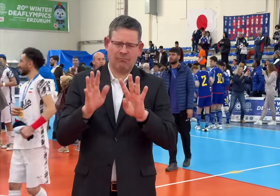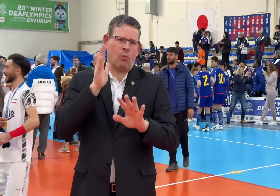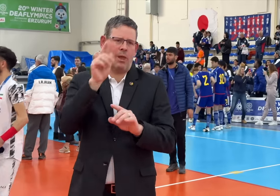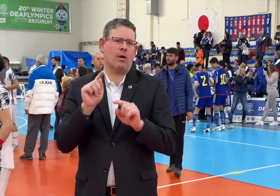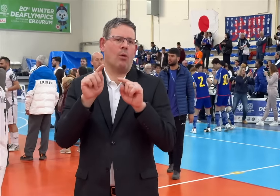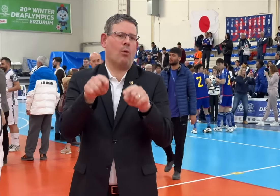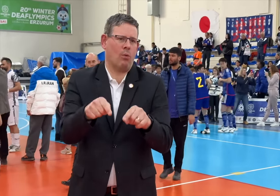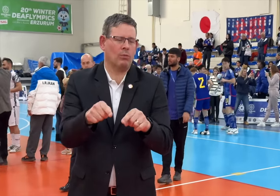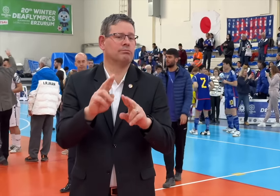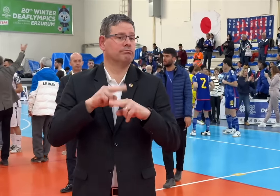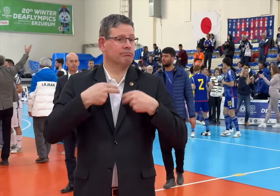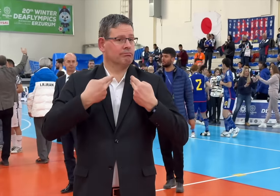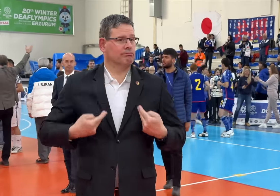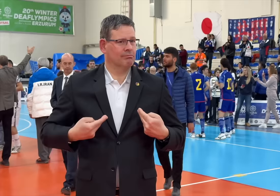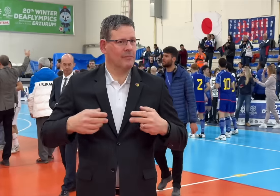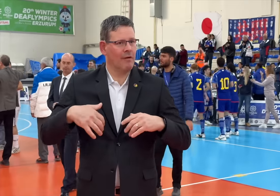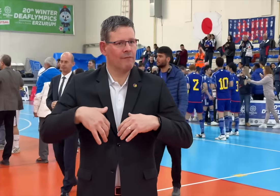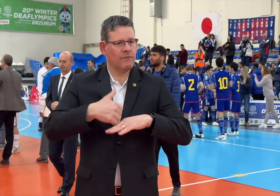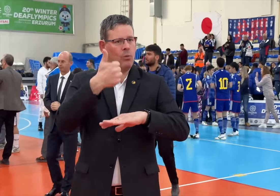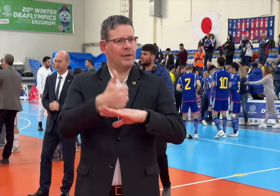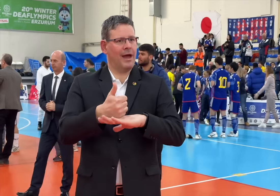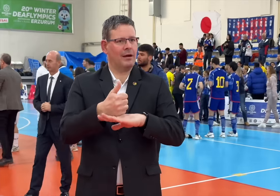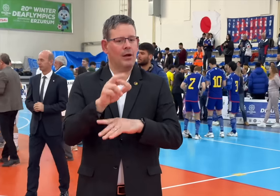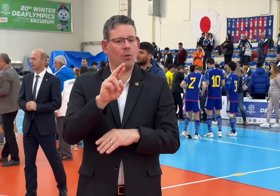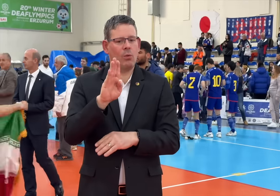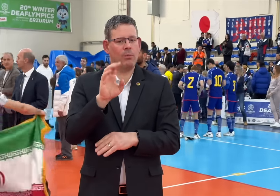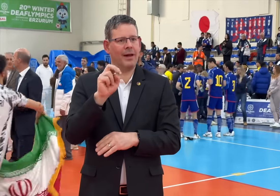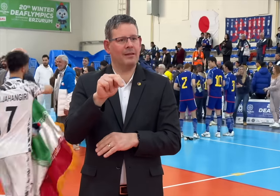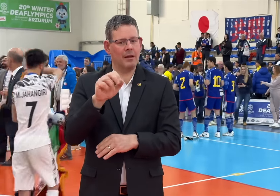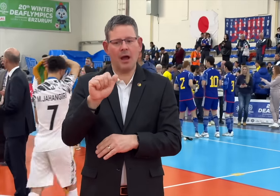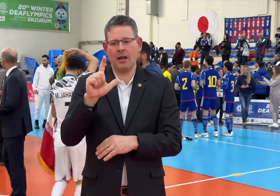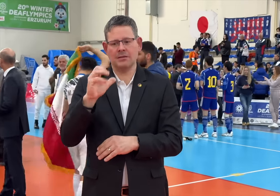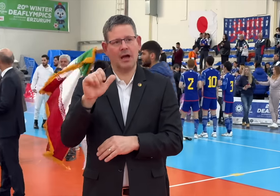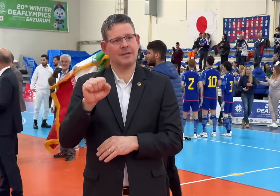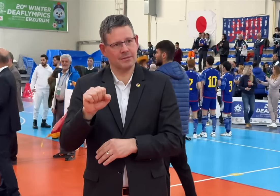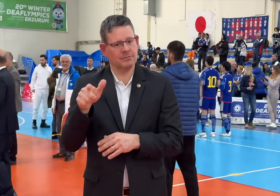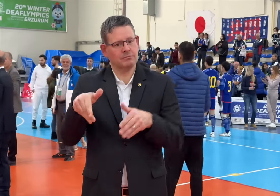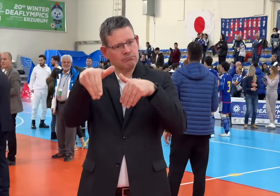who pioneered international deaf sports movement and